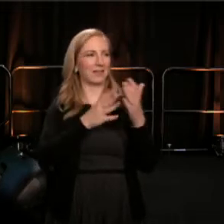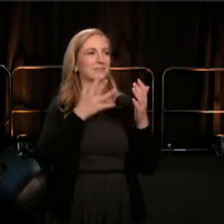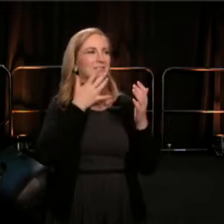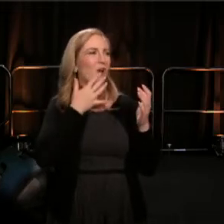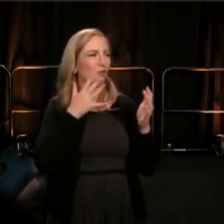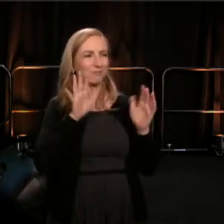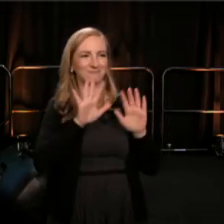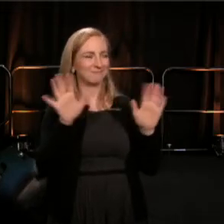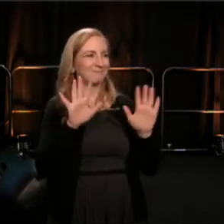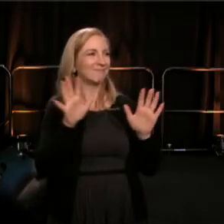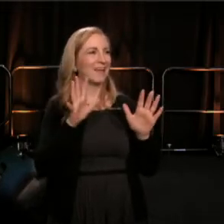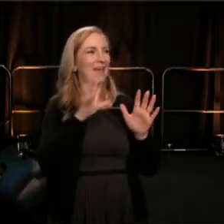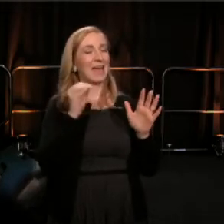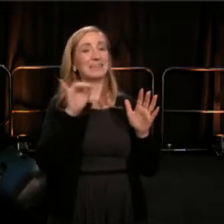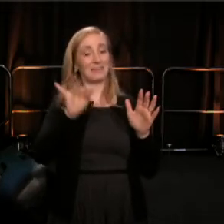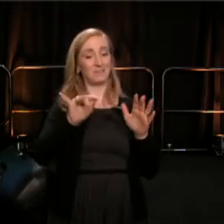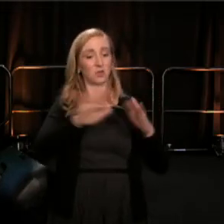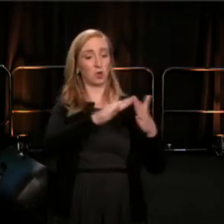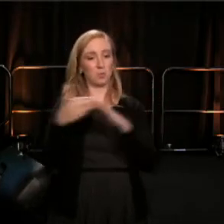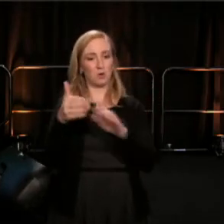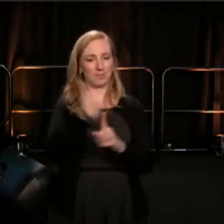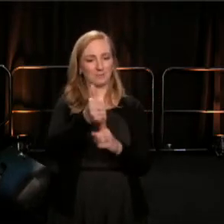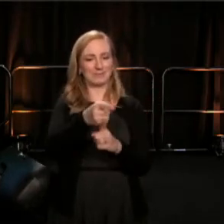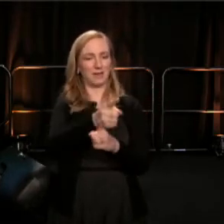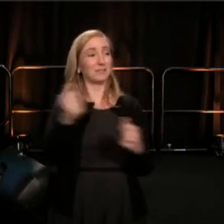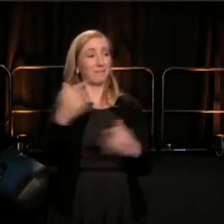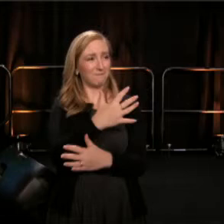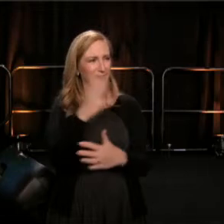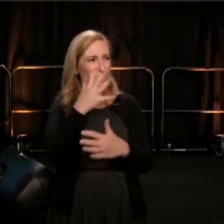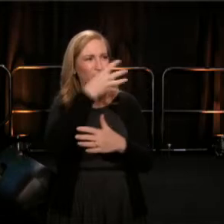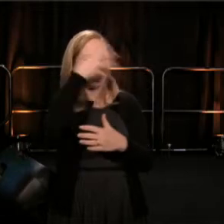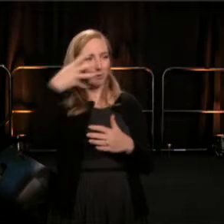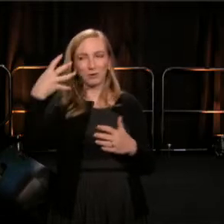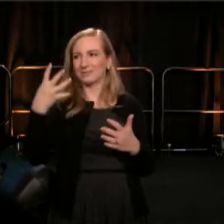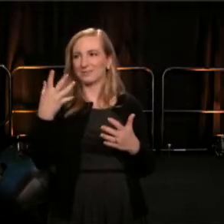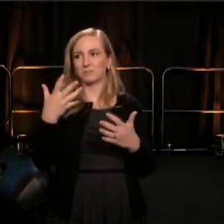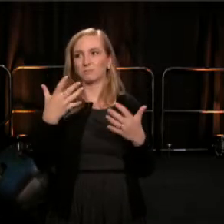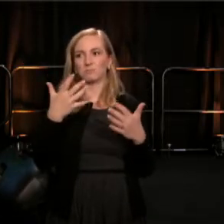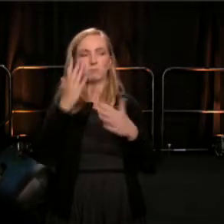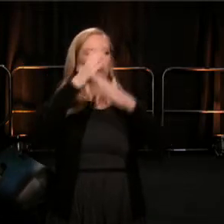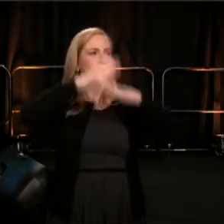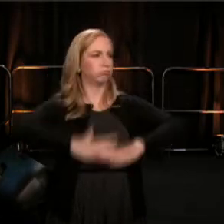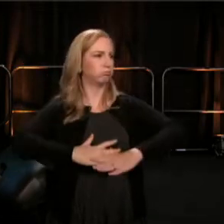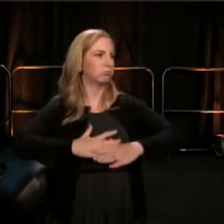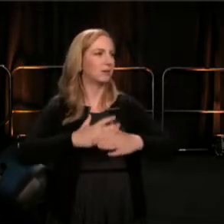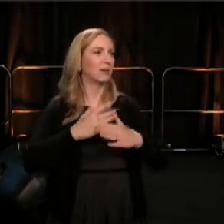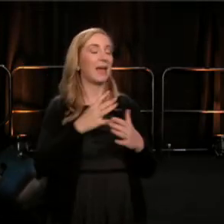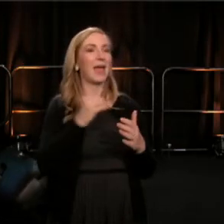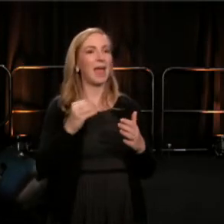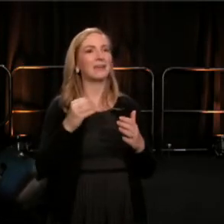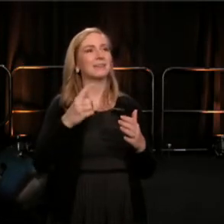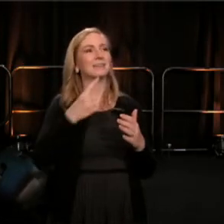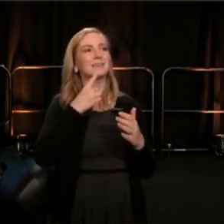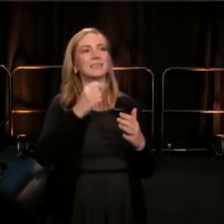to immigrant communities. And we carry the fire of those who said, "Not in our house."